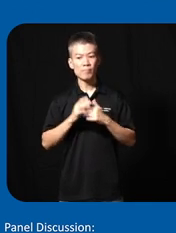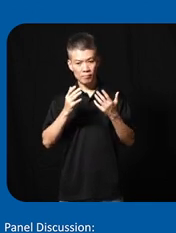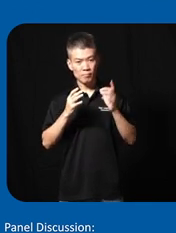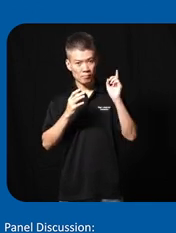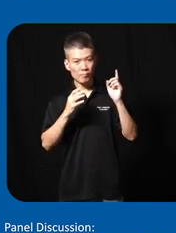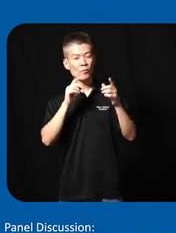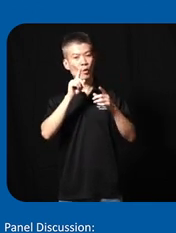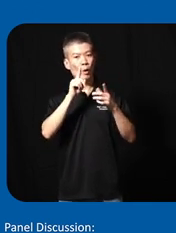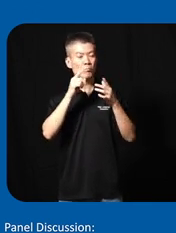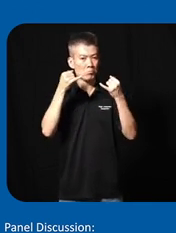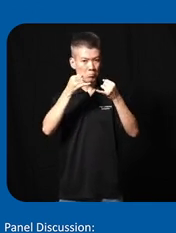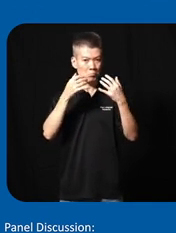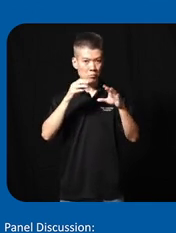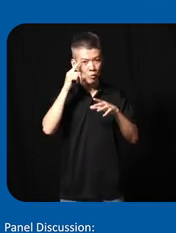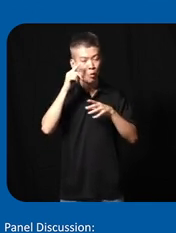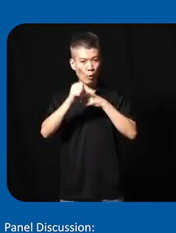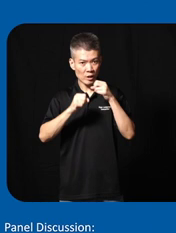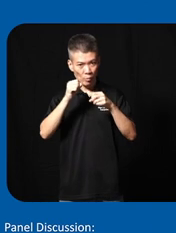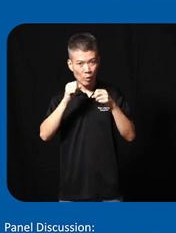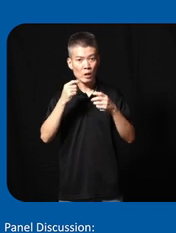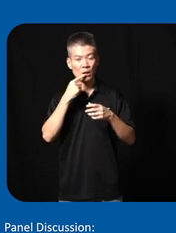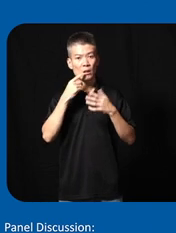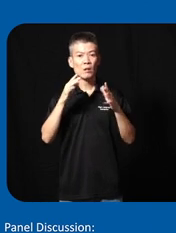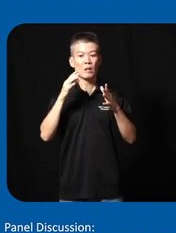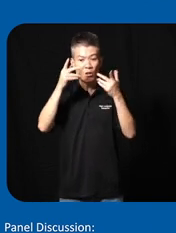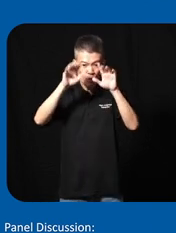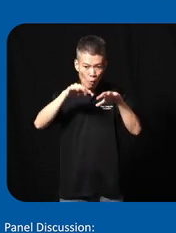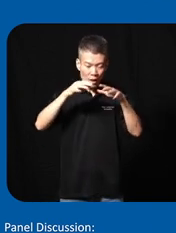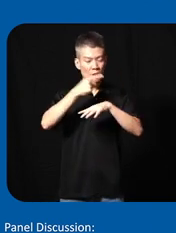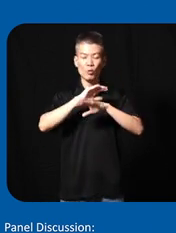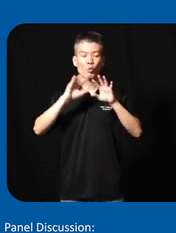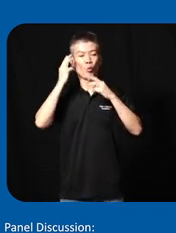here is one installation we have done for sports like they say even the rainy day don't worry the